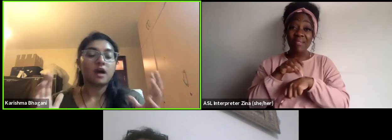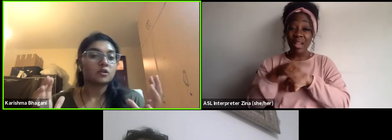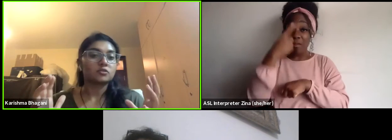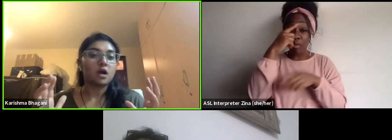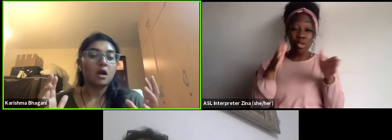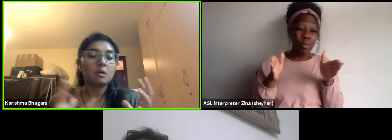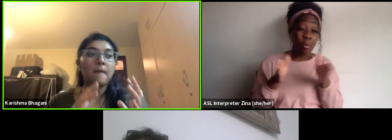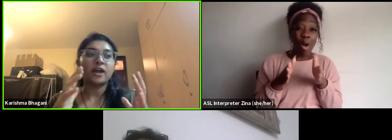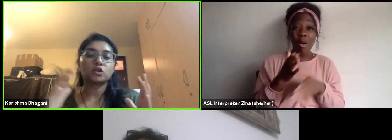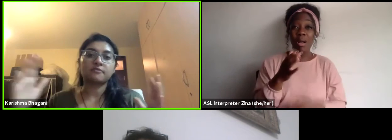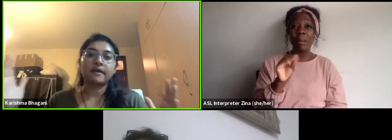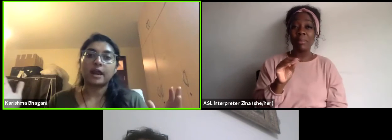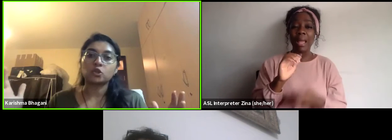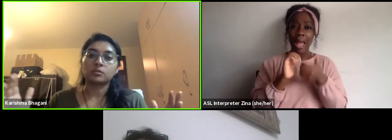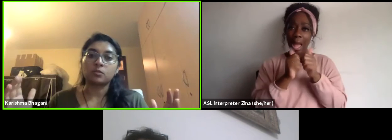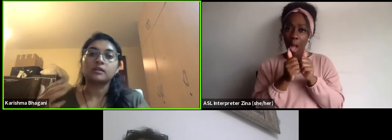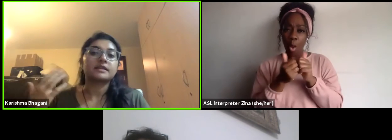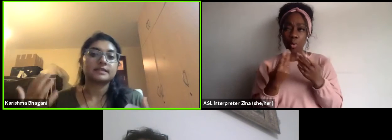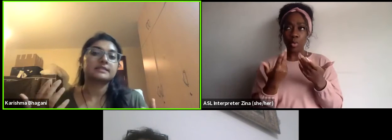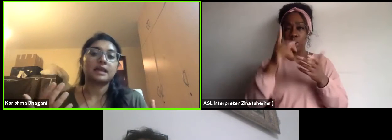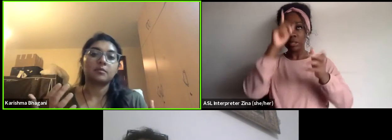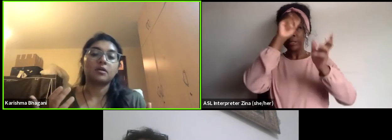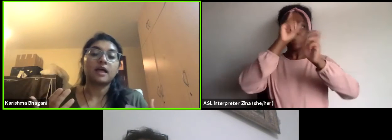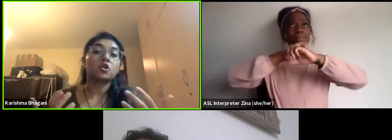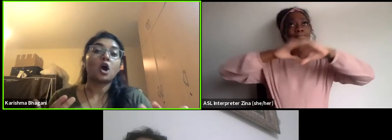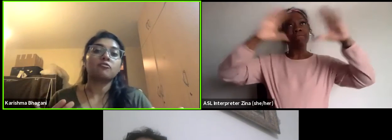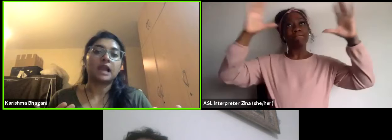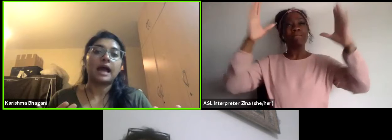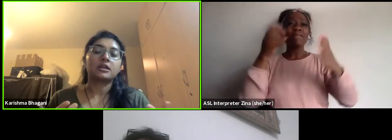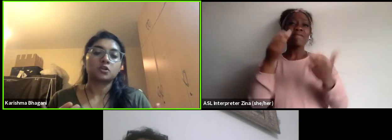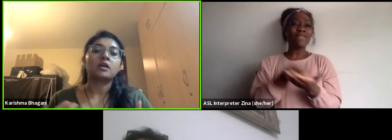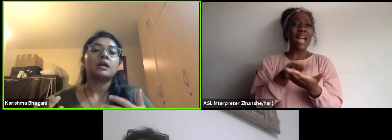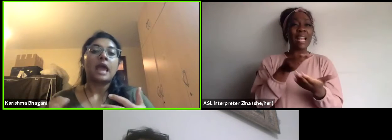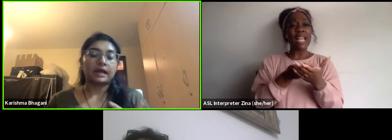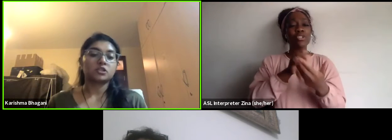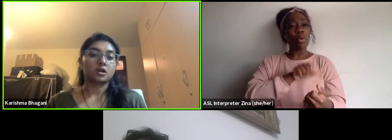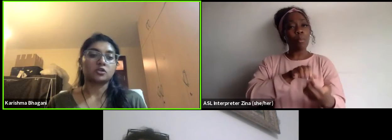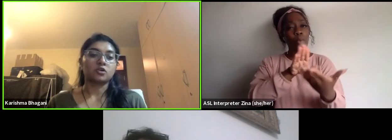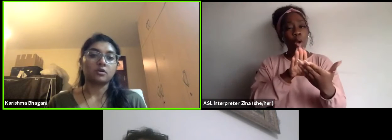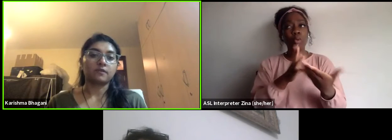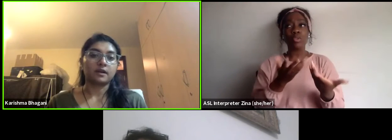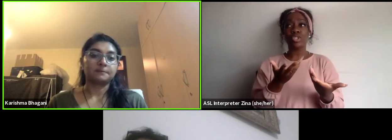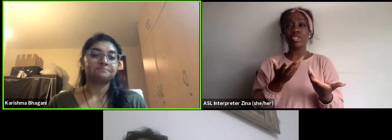of how to imagine a financial model that is sustainable and not rely on external donor funding?